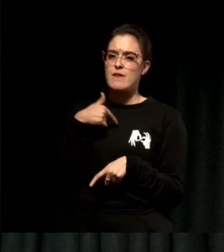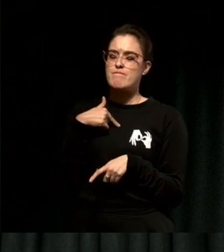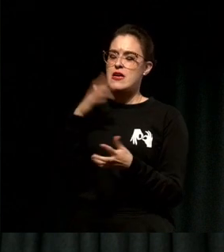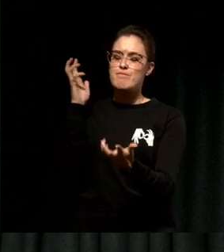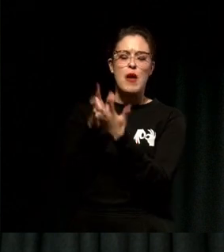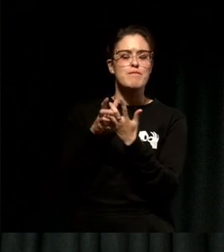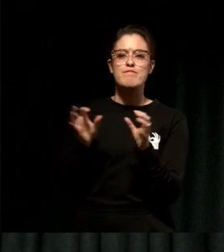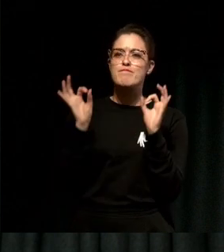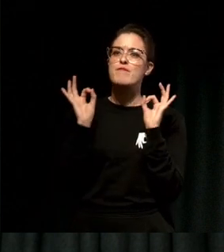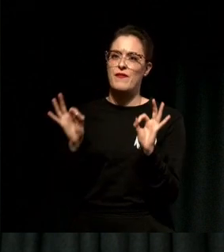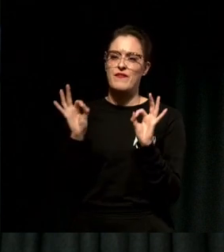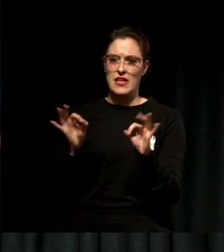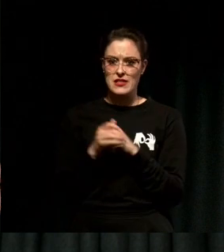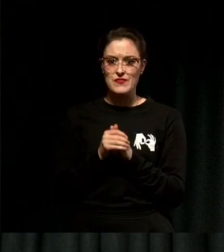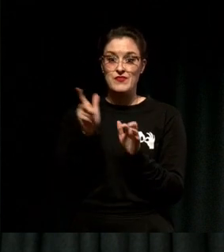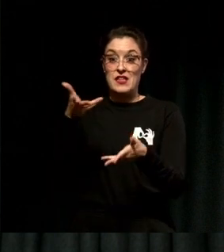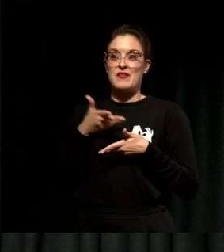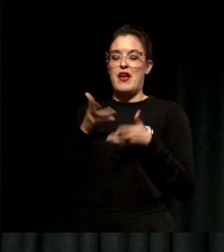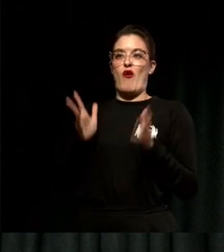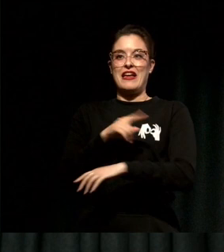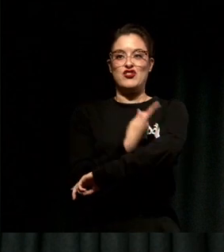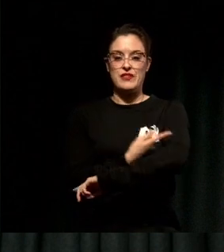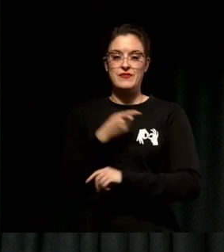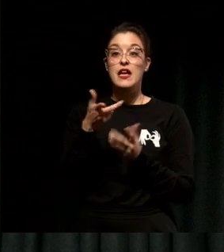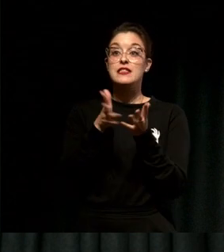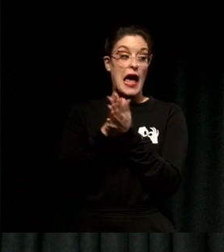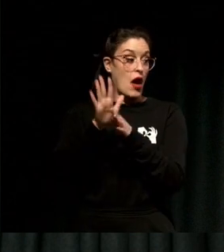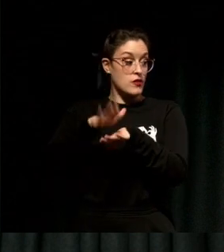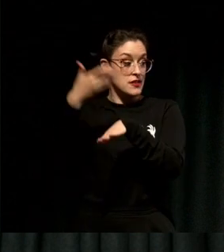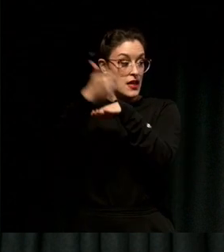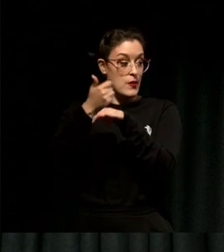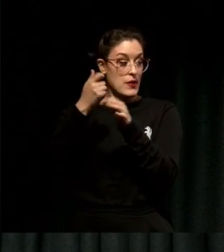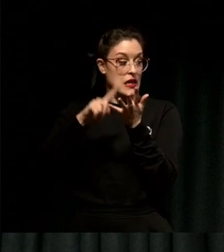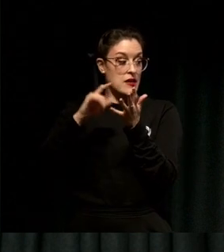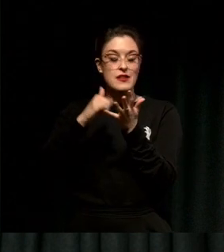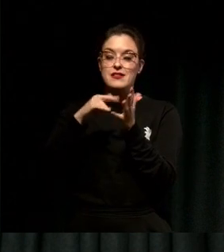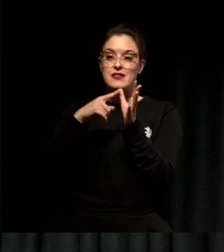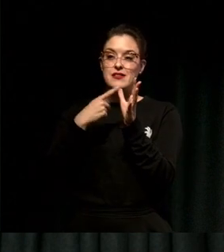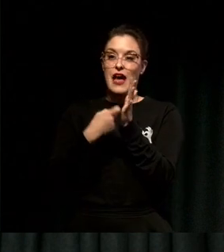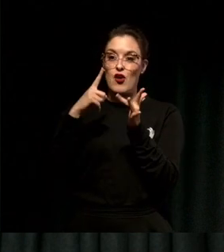And that led to the creation of SAARI Collective, a media startup in a community for South Asian Australians.